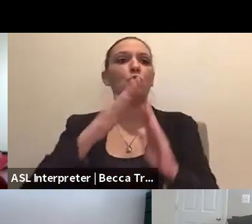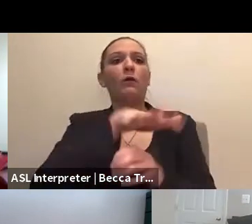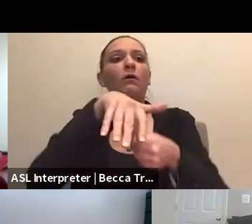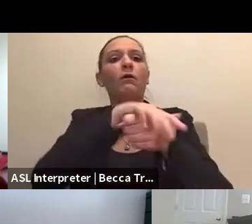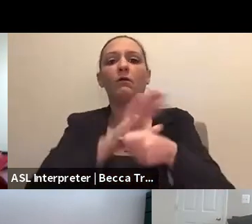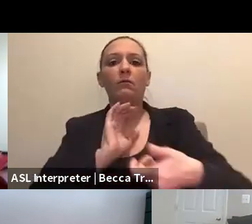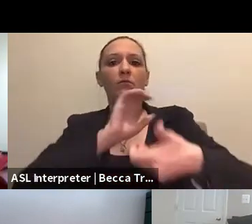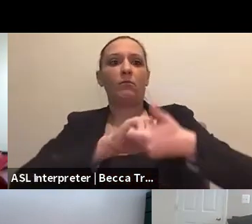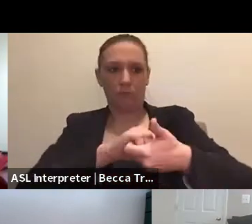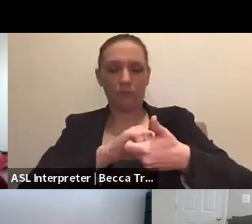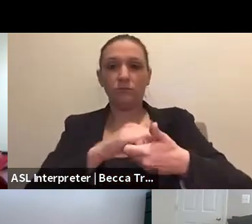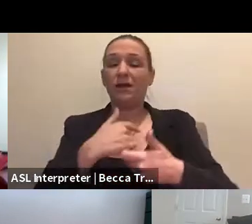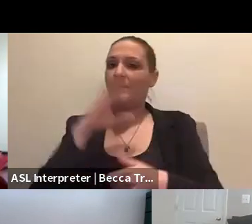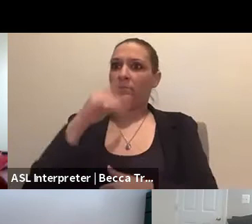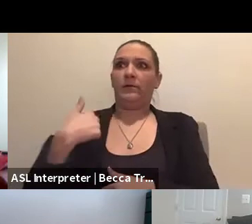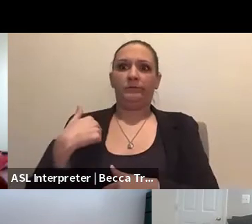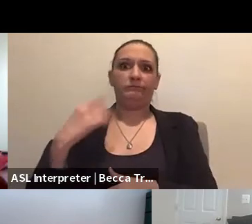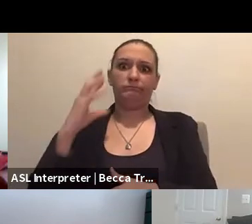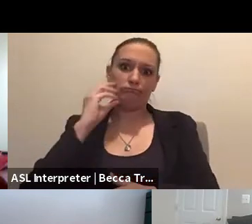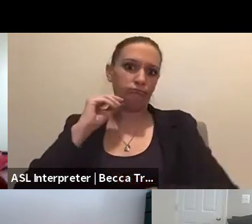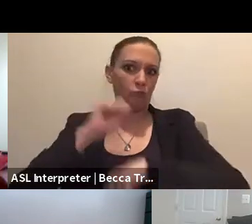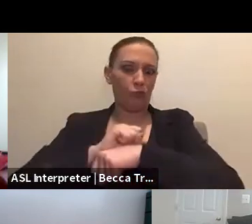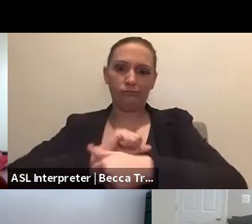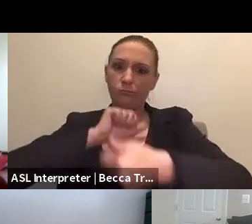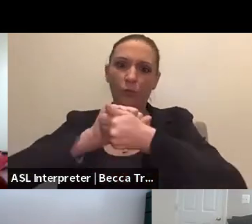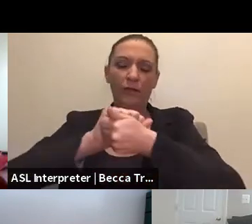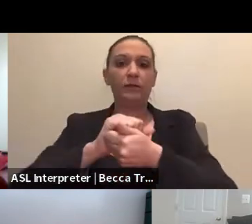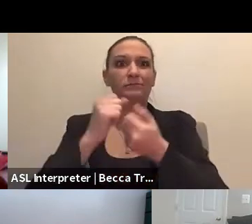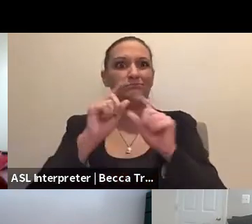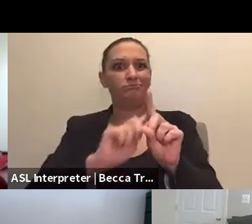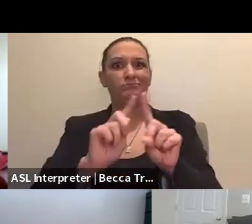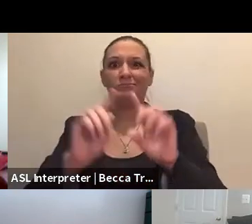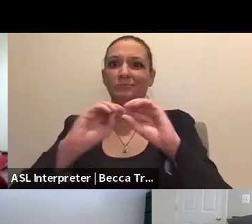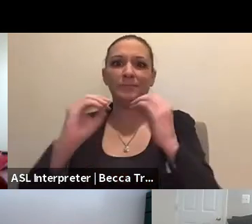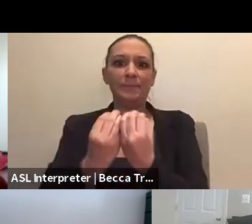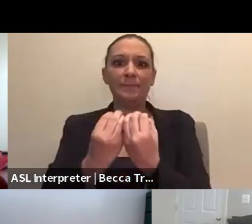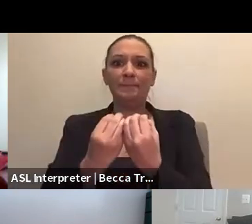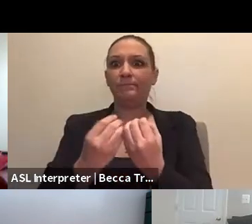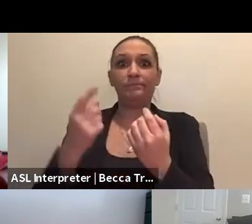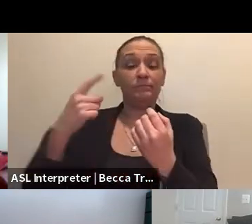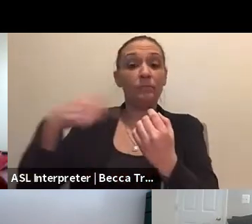I know that I've worked very closely with some organizations, for people who are deaf or hard of hearing